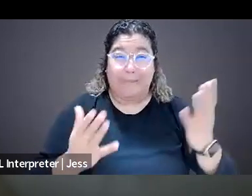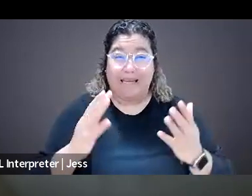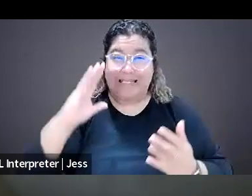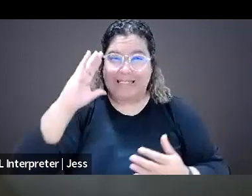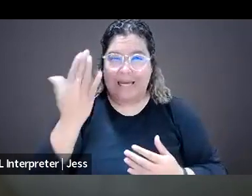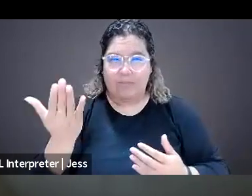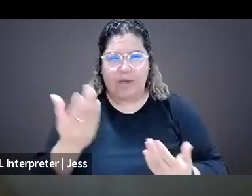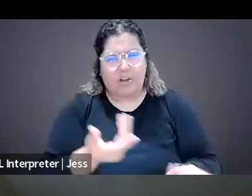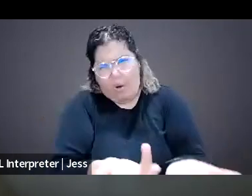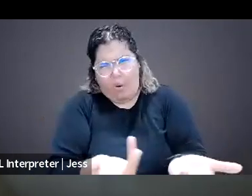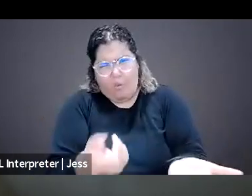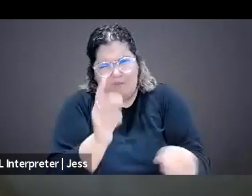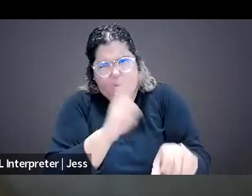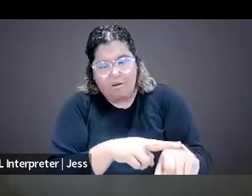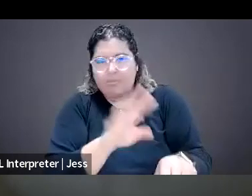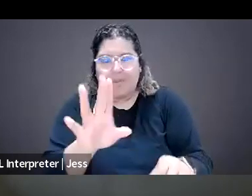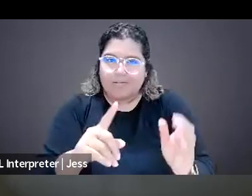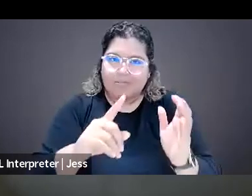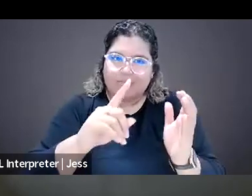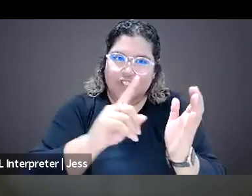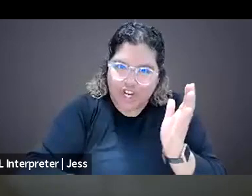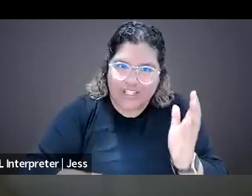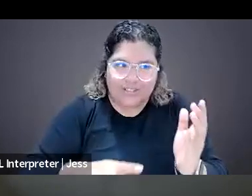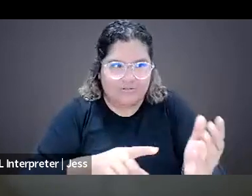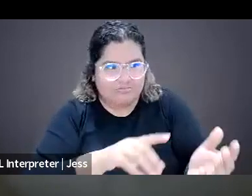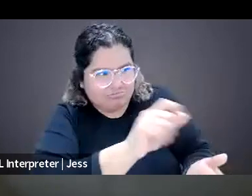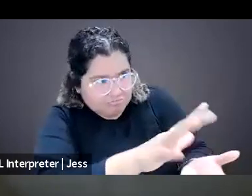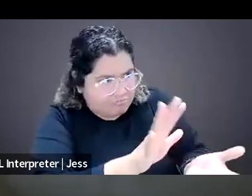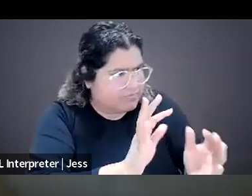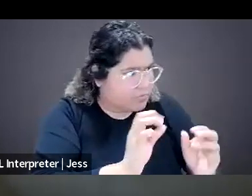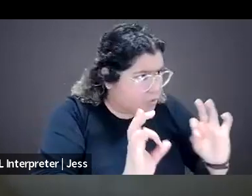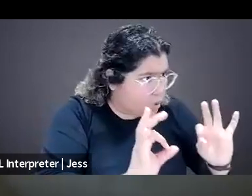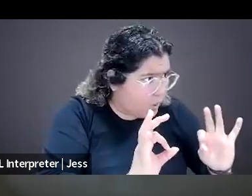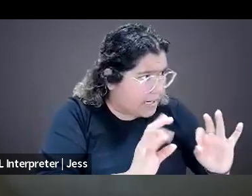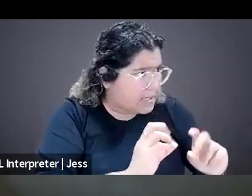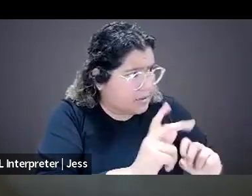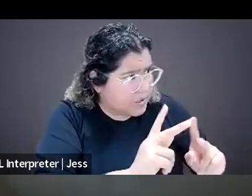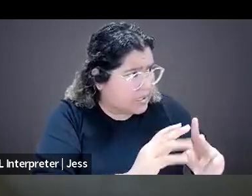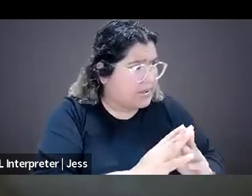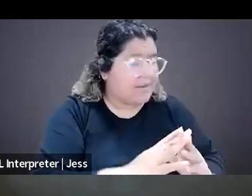but check on the individual, online abuse, one of the problems is that it's extremely isolating.